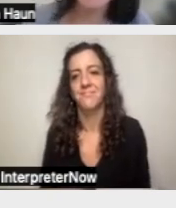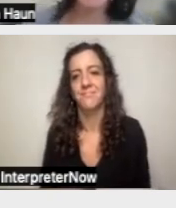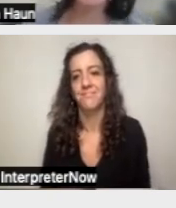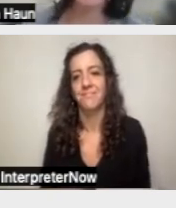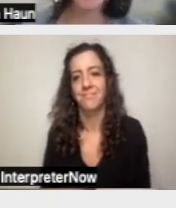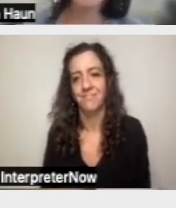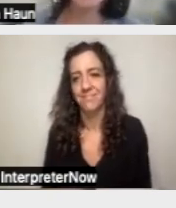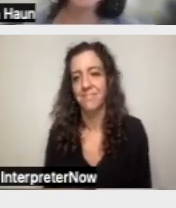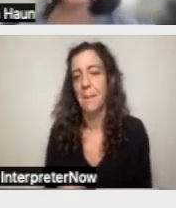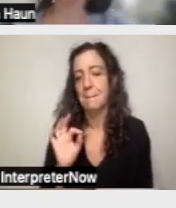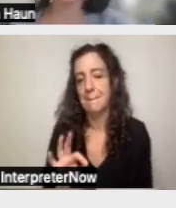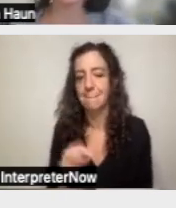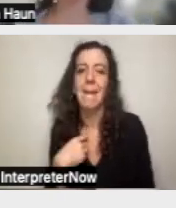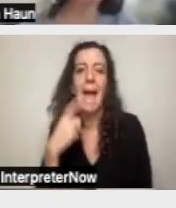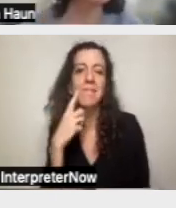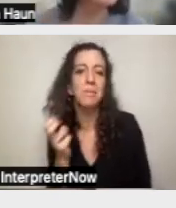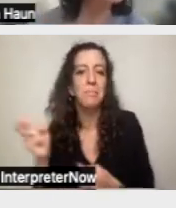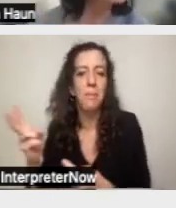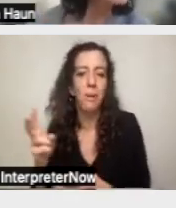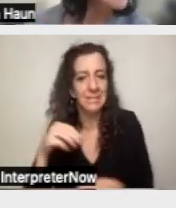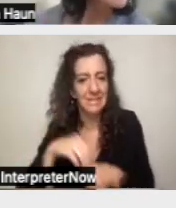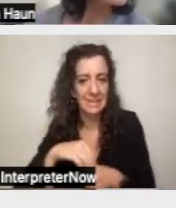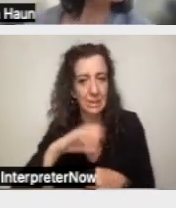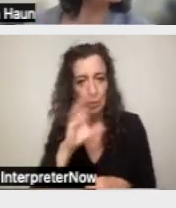So I just dropped it in the Zoom chat for everyone.